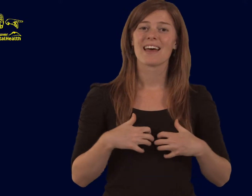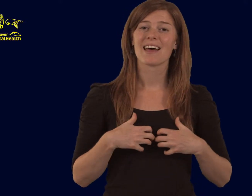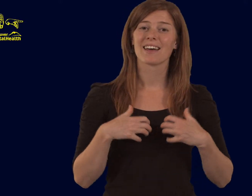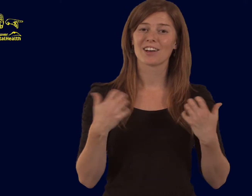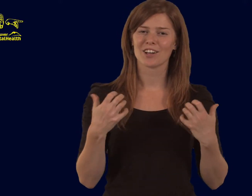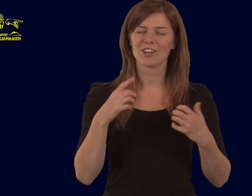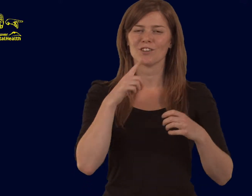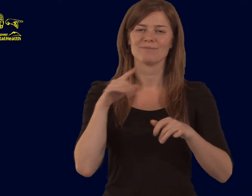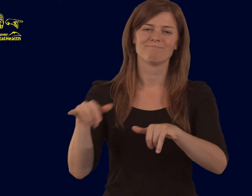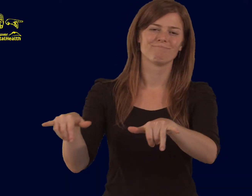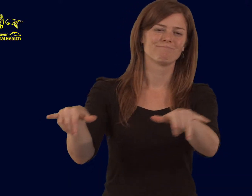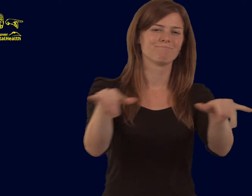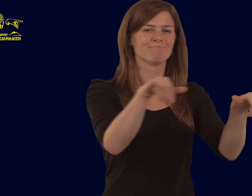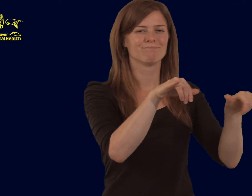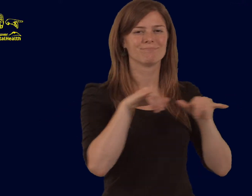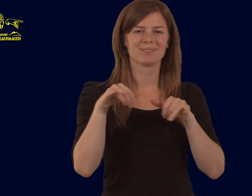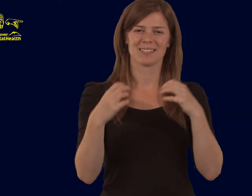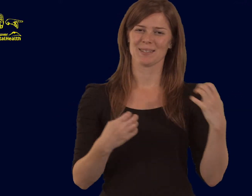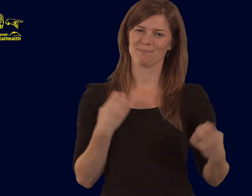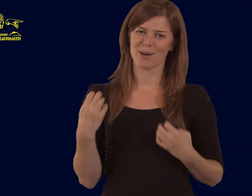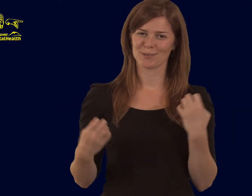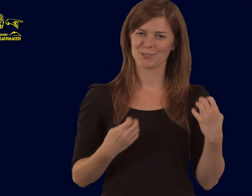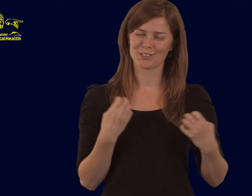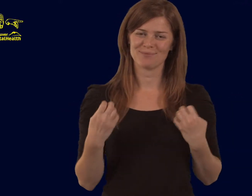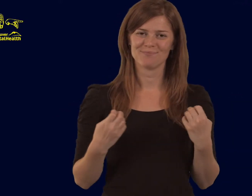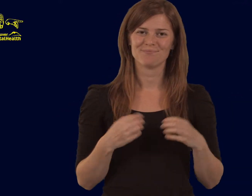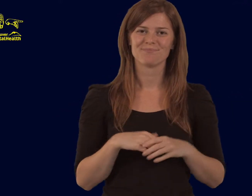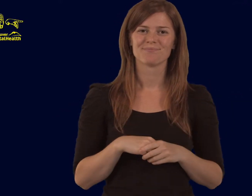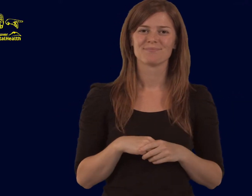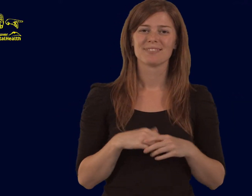Anger is a common emotion.